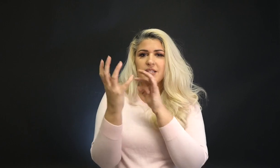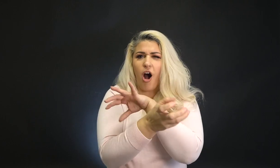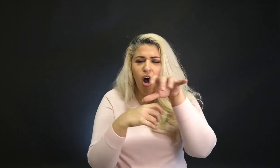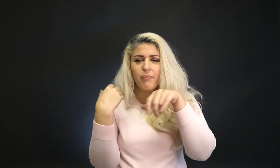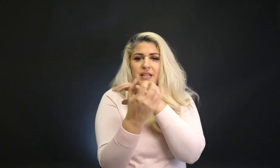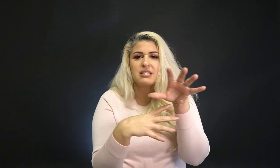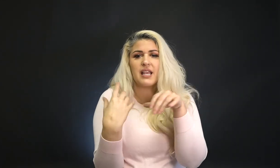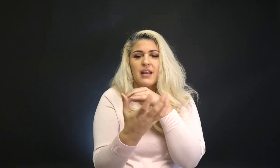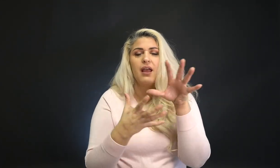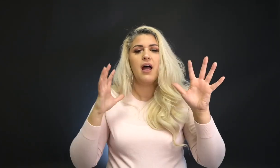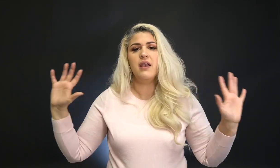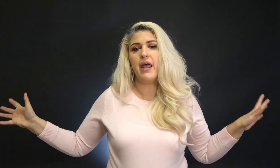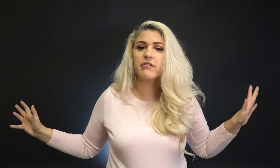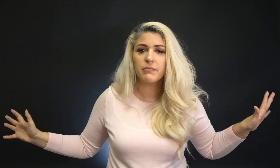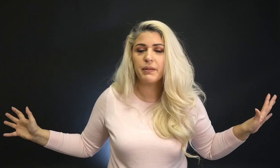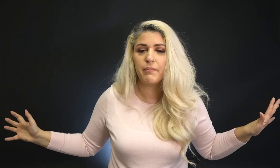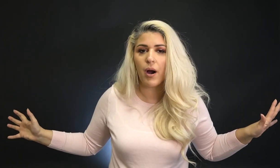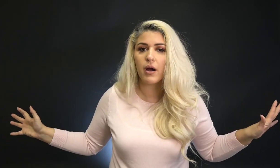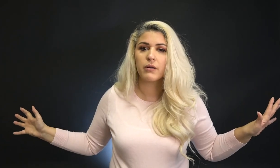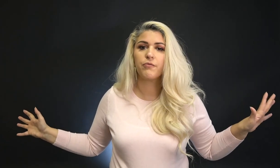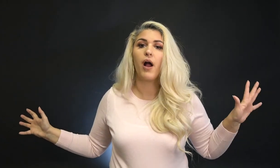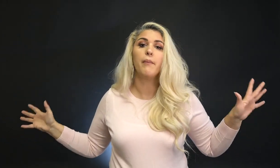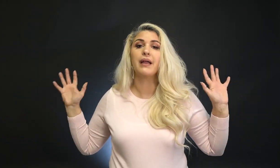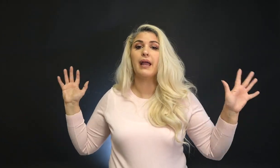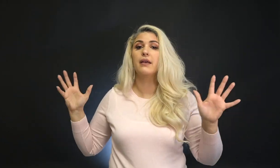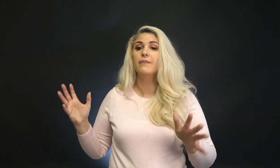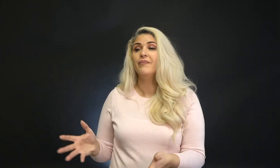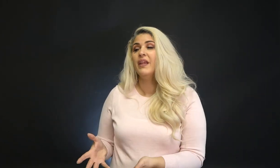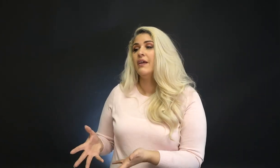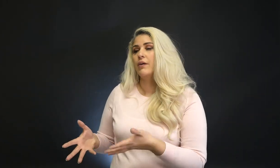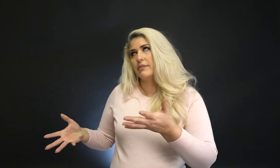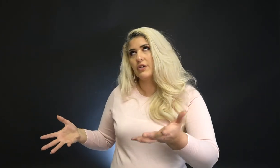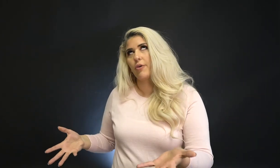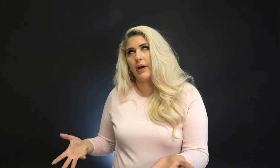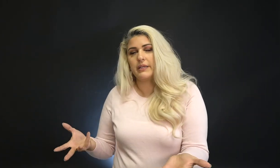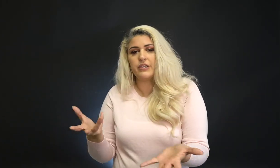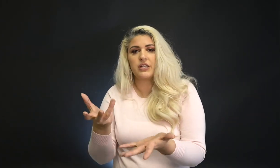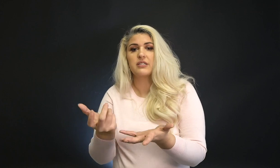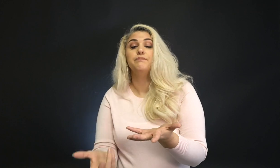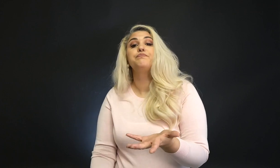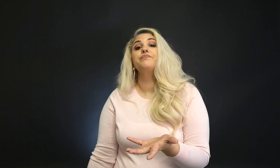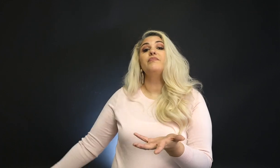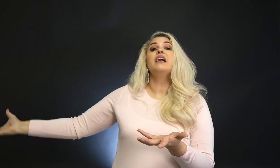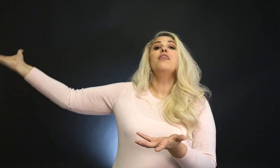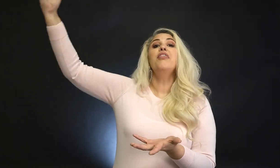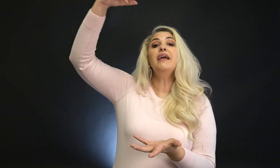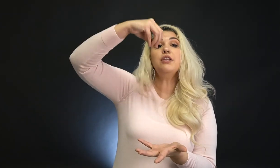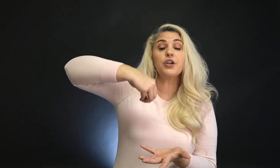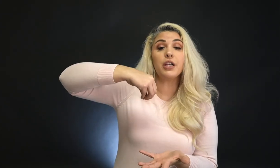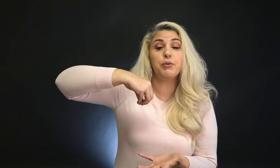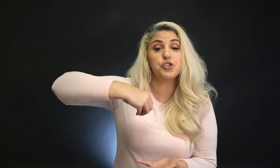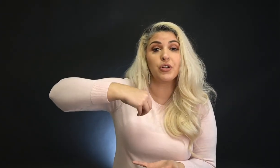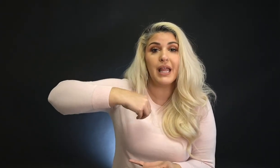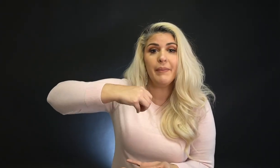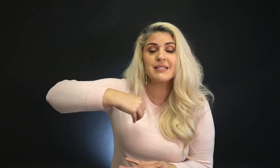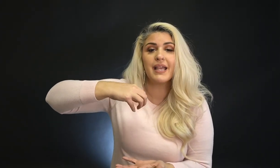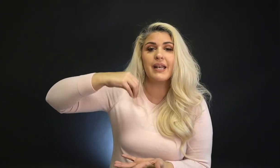It's all mixed in, never to be parted from again. Well, until your body digests it. Then you're going to put your lemons in,